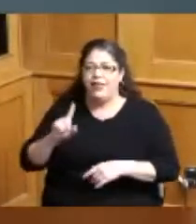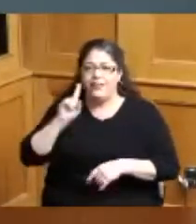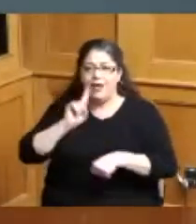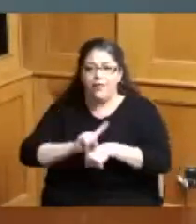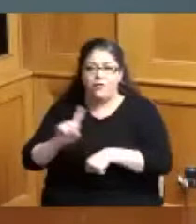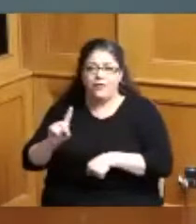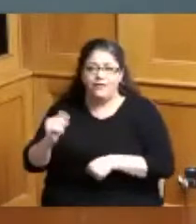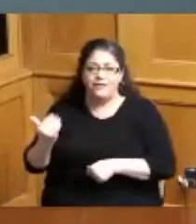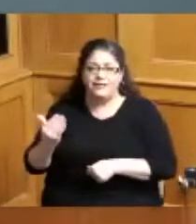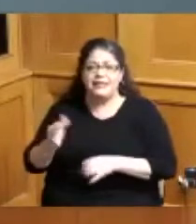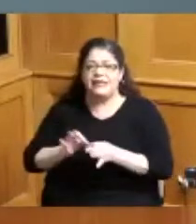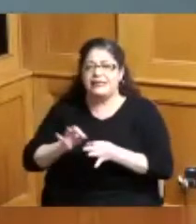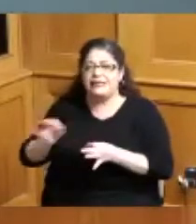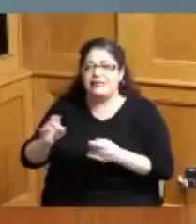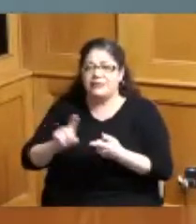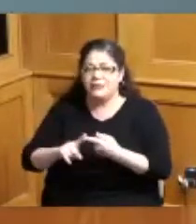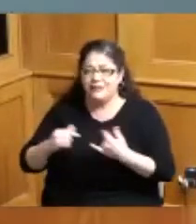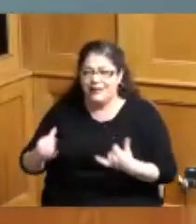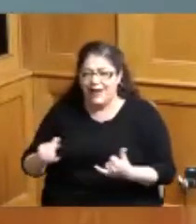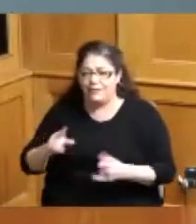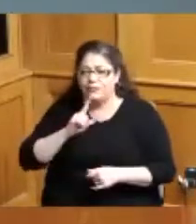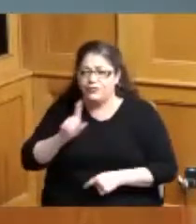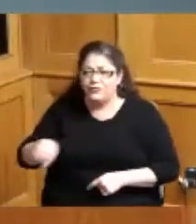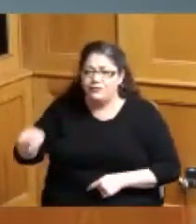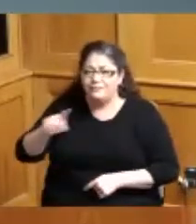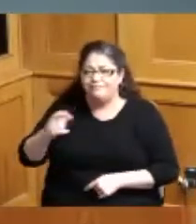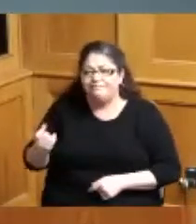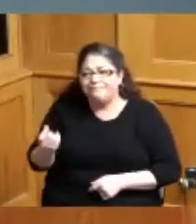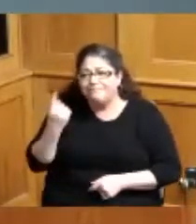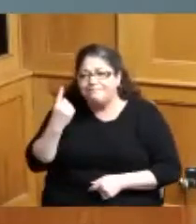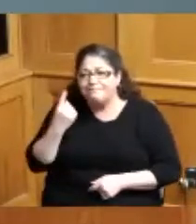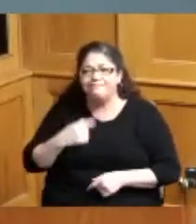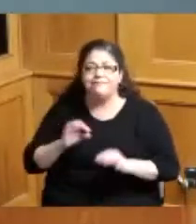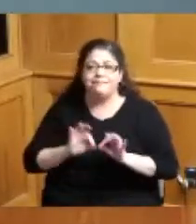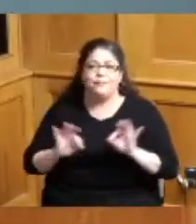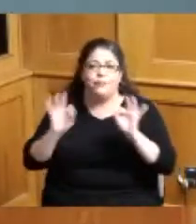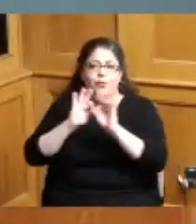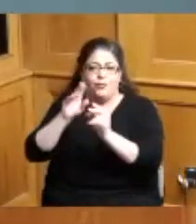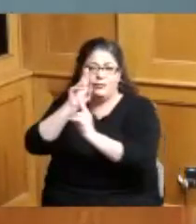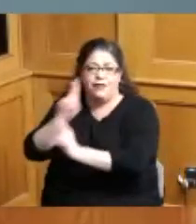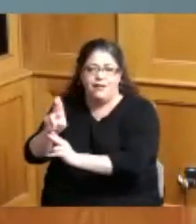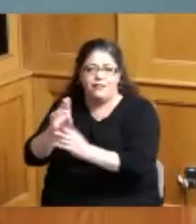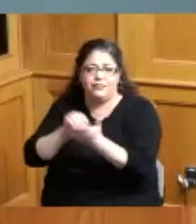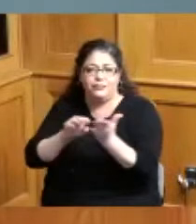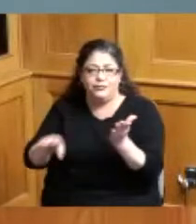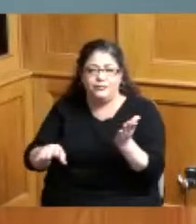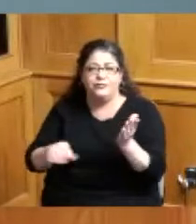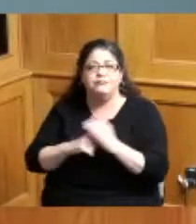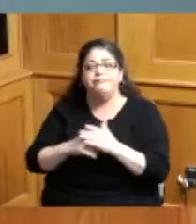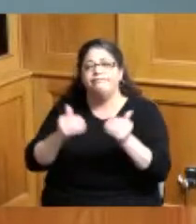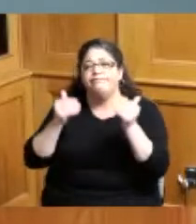I'm sure that you guys understand the importance of it so I'm going to move forward normally the